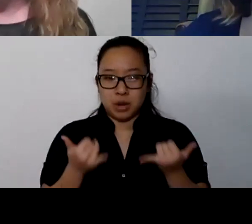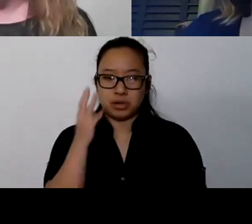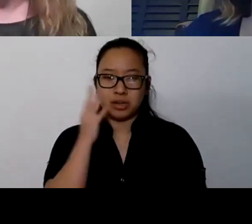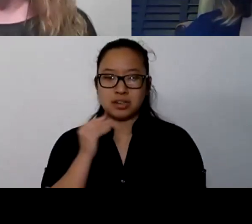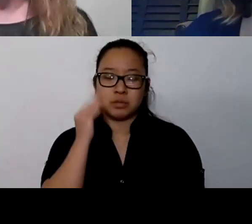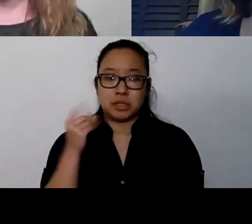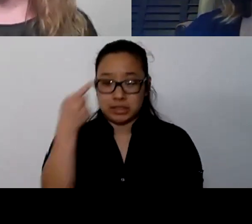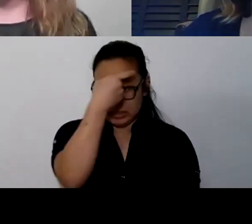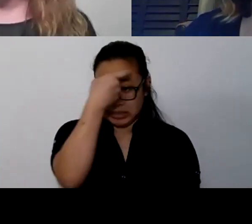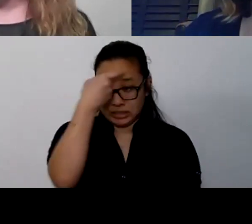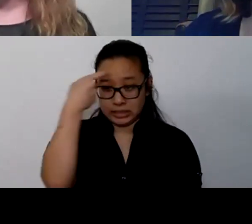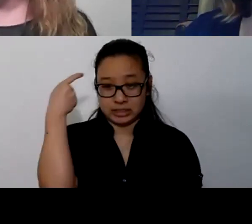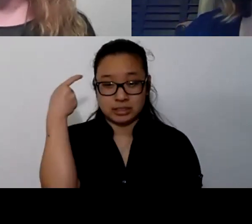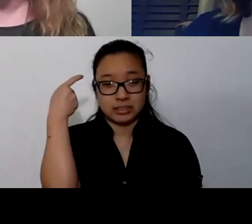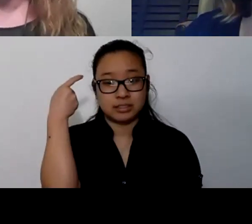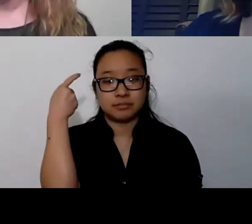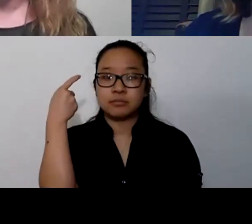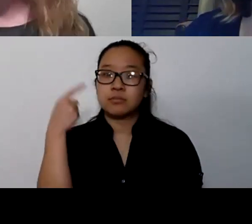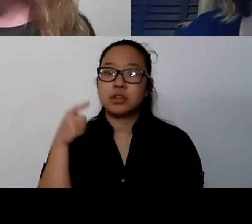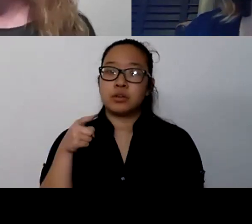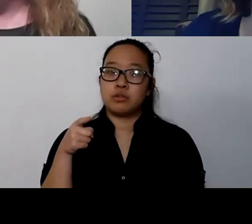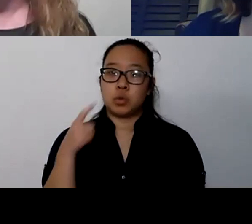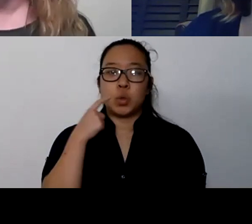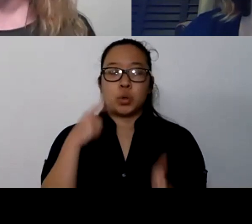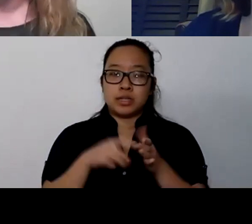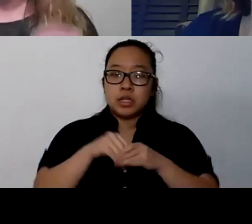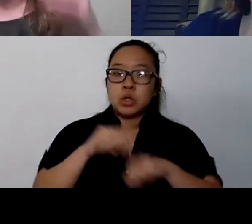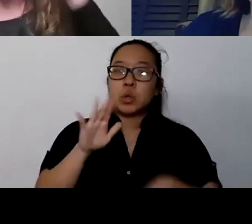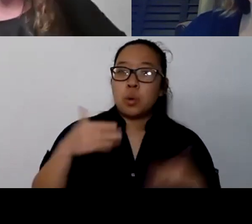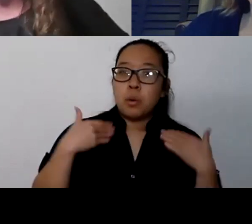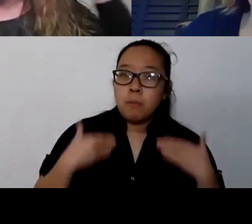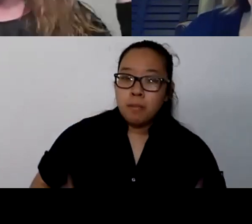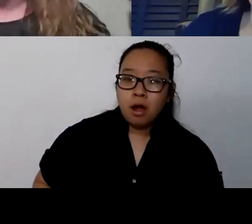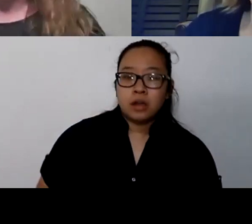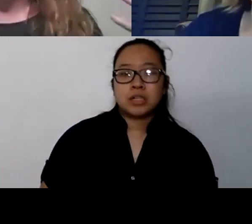And so if you're feeling it, if you're noticing it in your body and your mind,